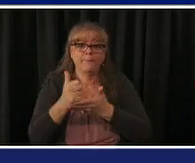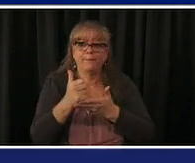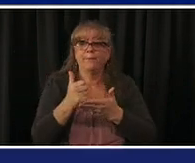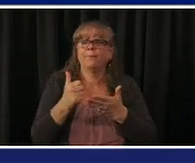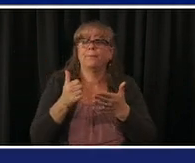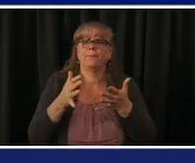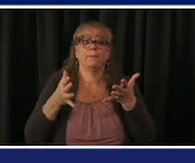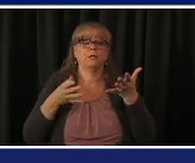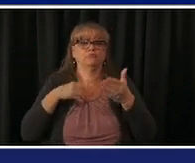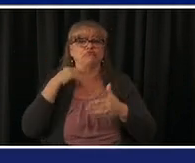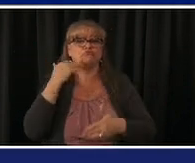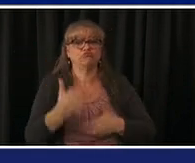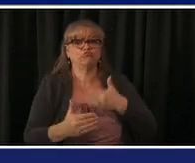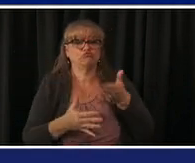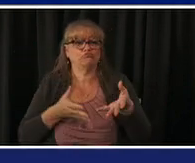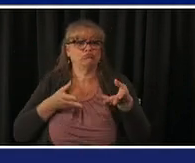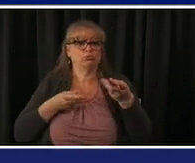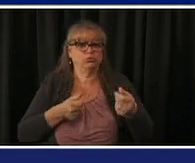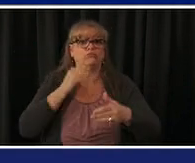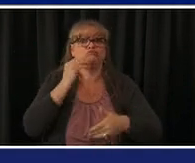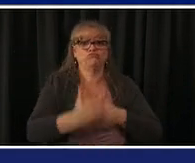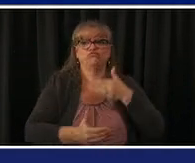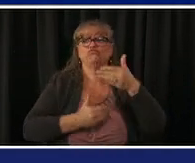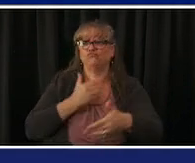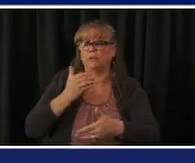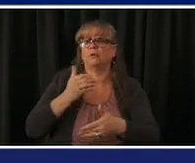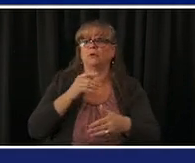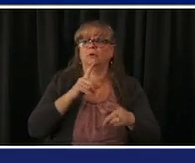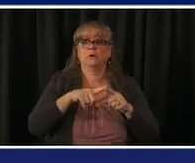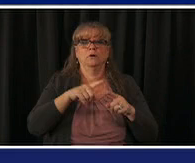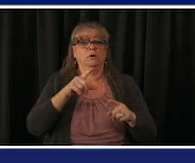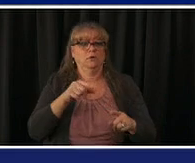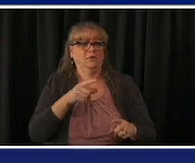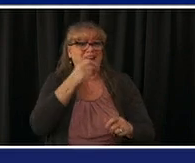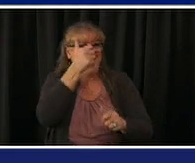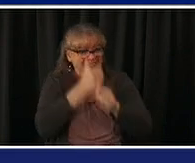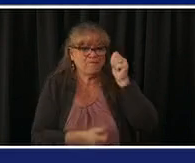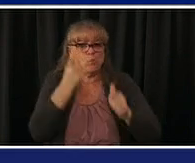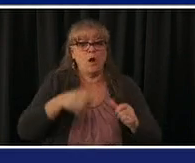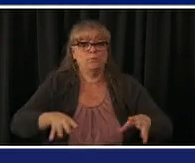quantity of vaccines that are now coming to our state our major health care providers community